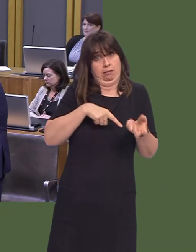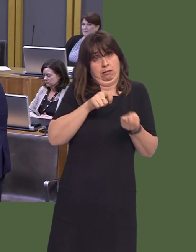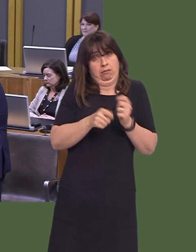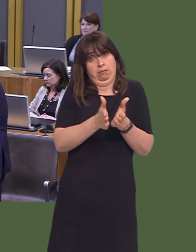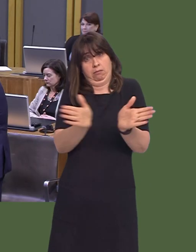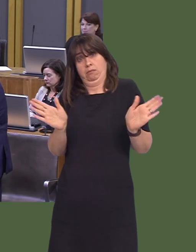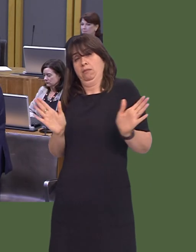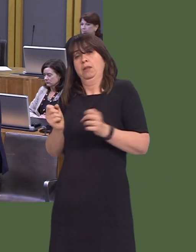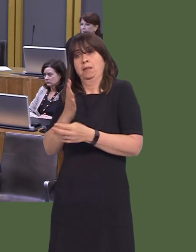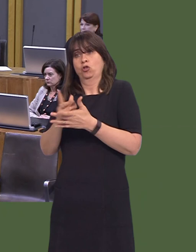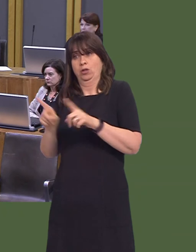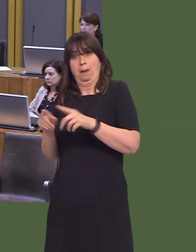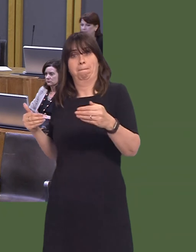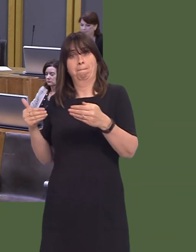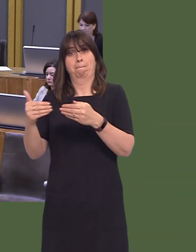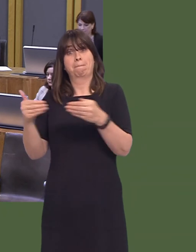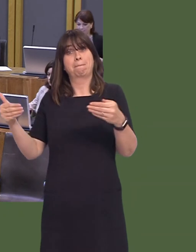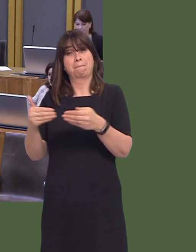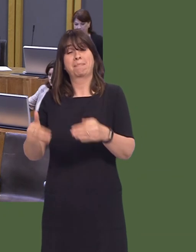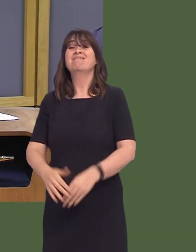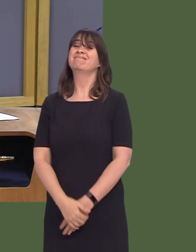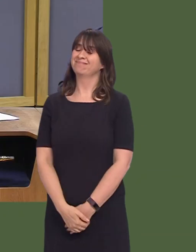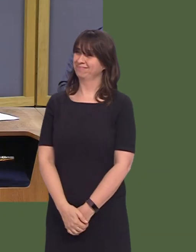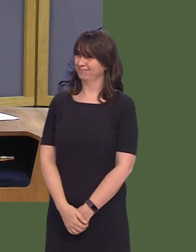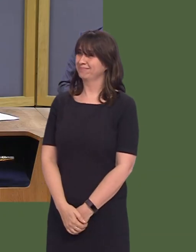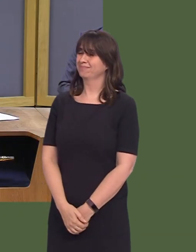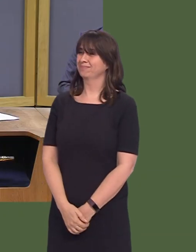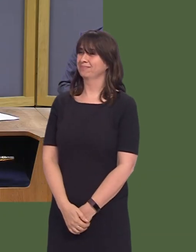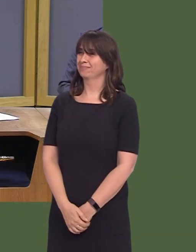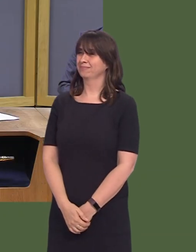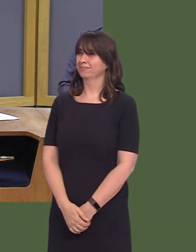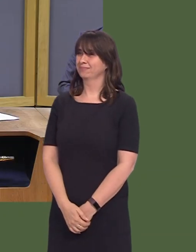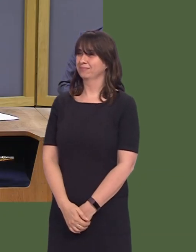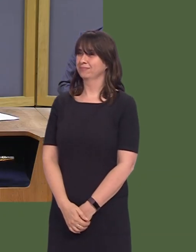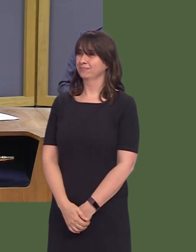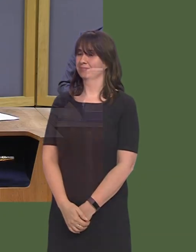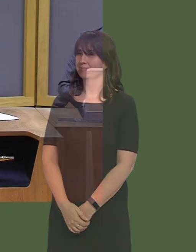Y Llywydd / The Llywydd: Diolch i'r Prif Weinidog.